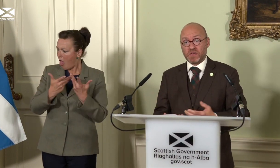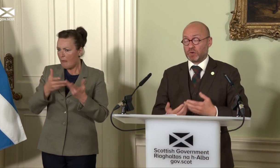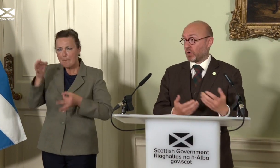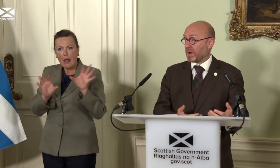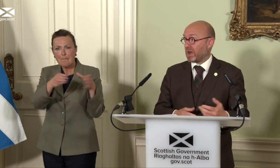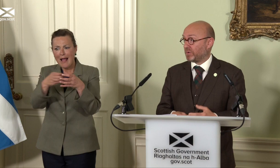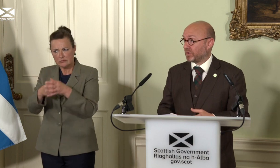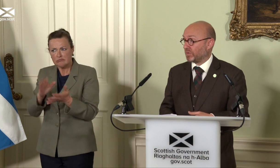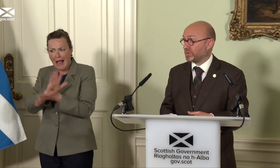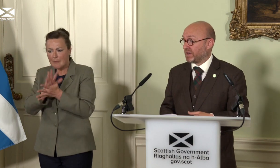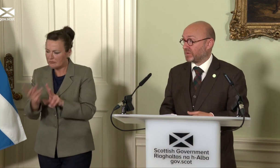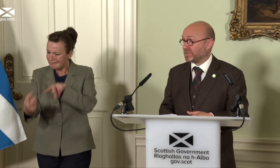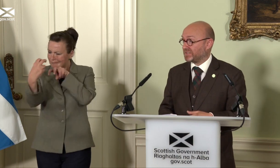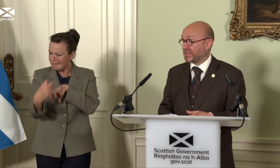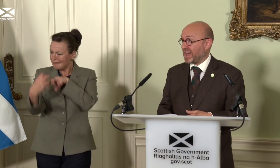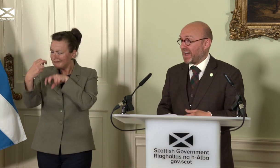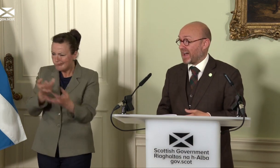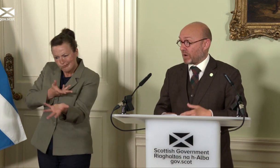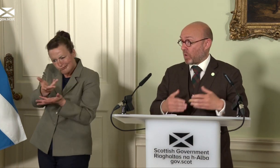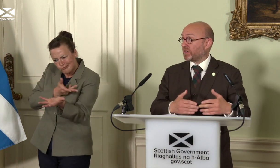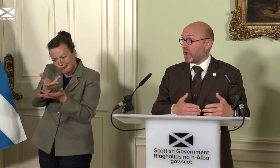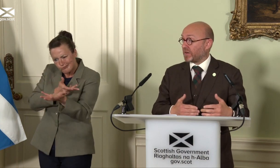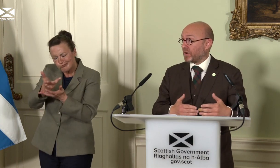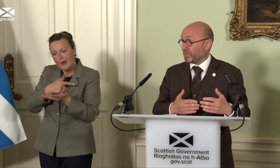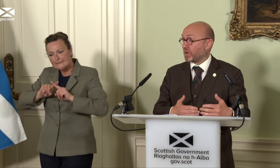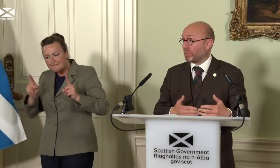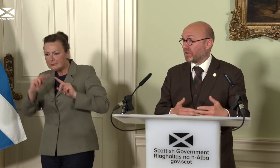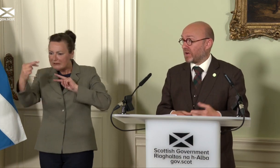talk about how to resolve those differences, and work together on the common ground.